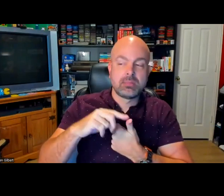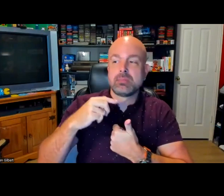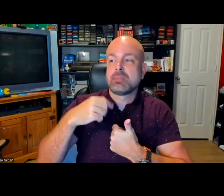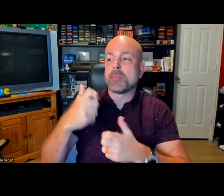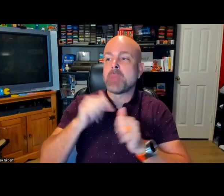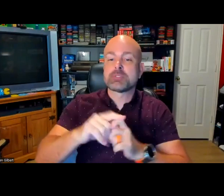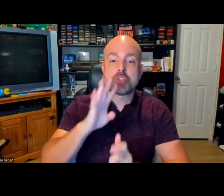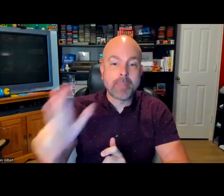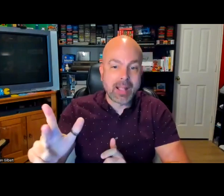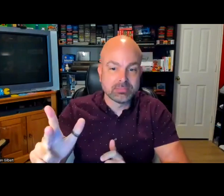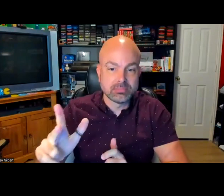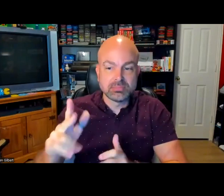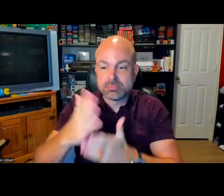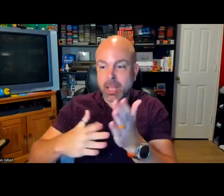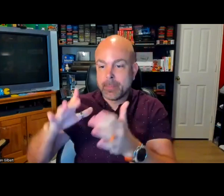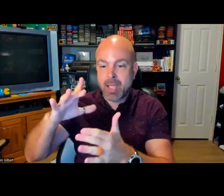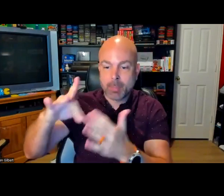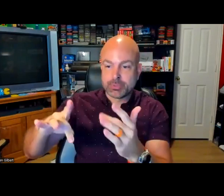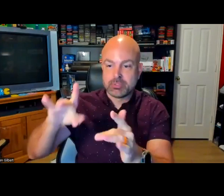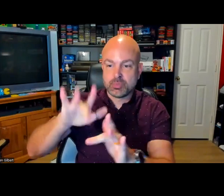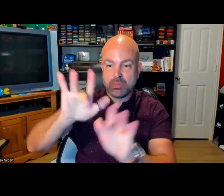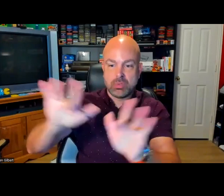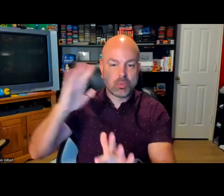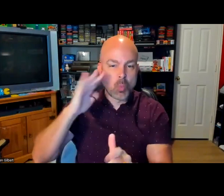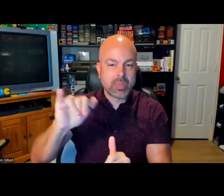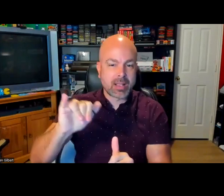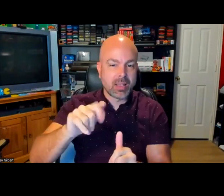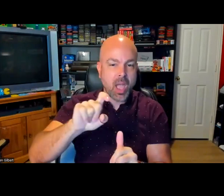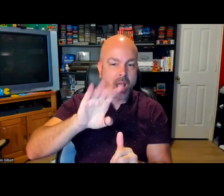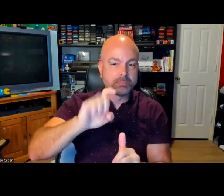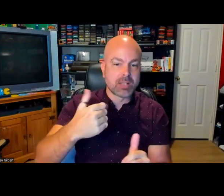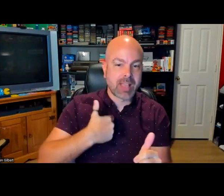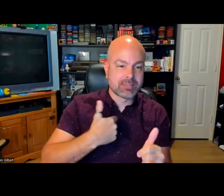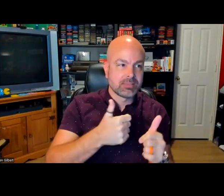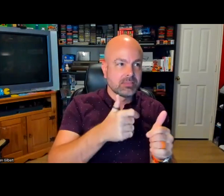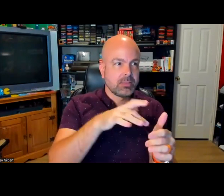has that, I can't speak back to someone. So having some option